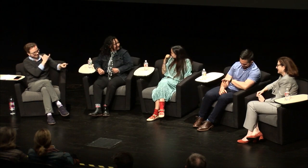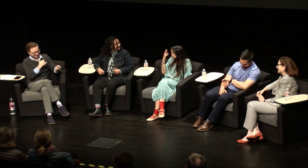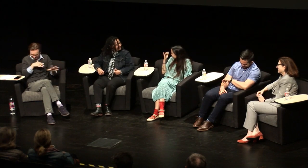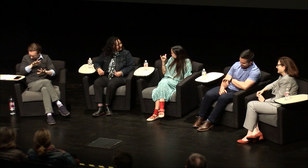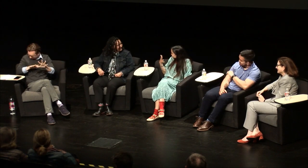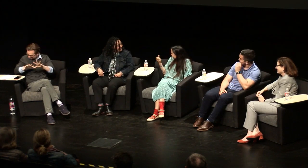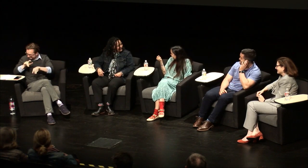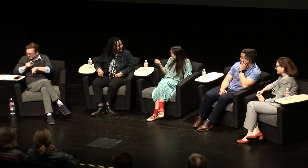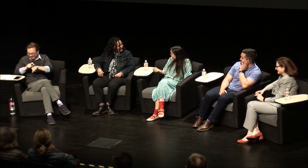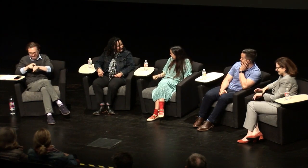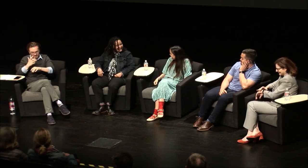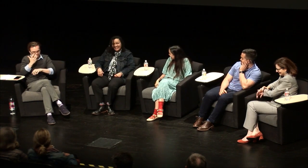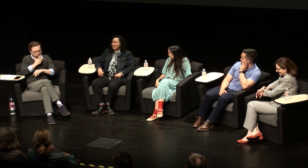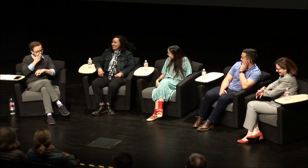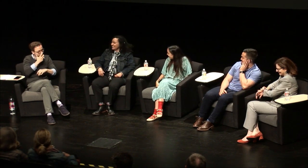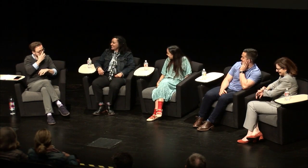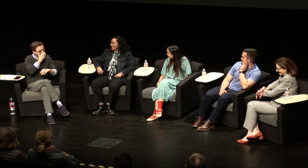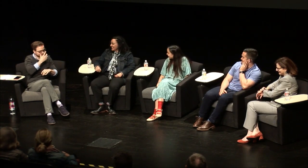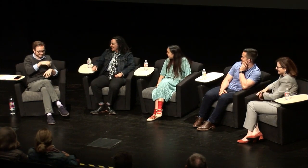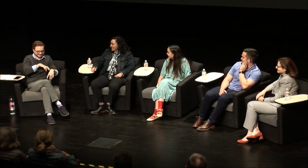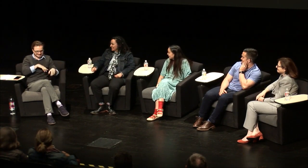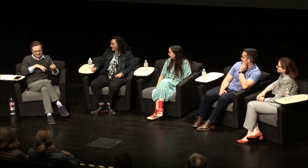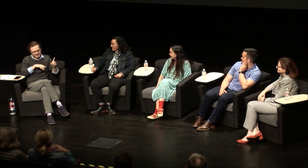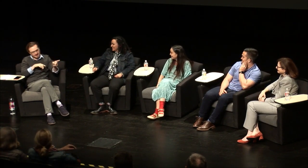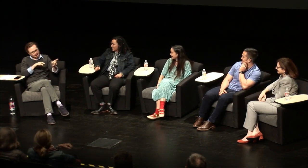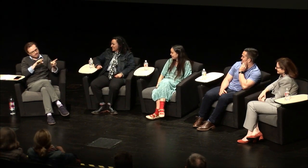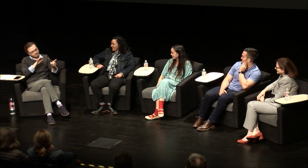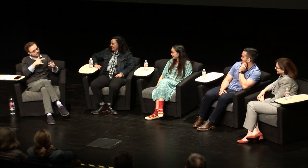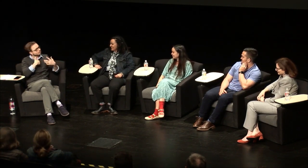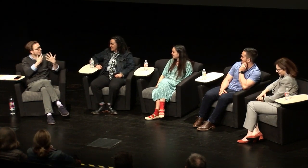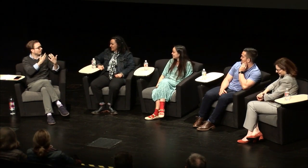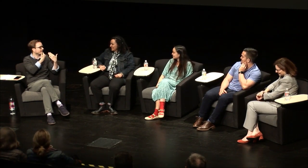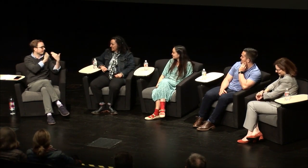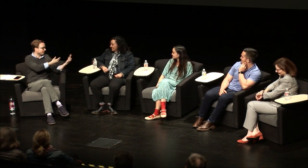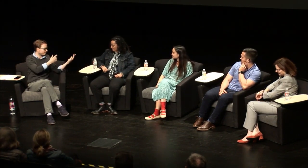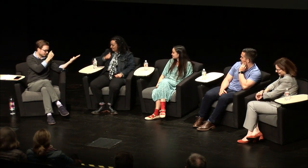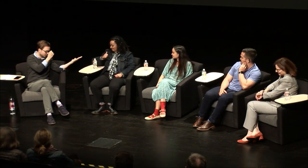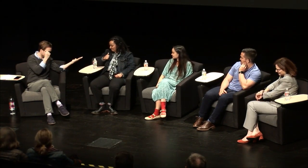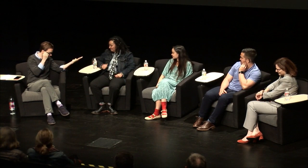that's the face I now can't believe it huh we go I know I know so I just wanted